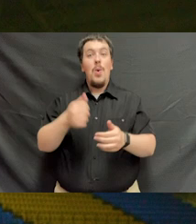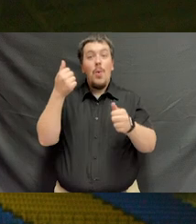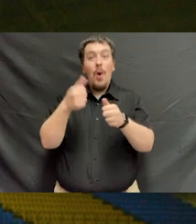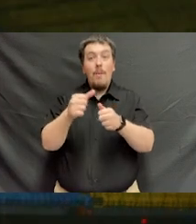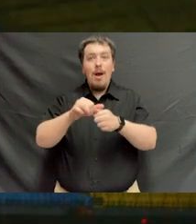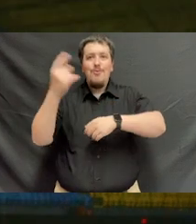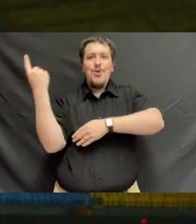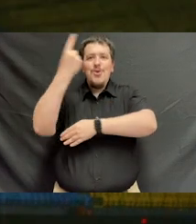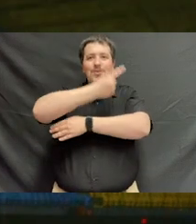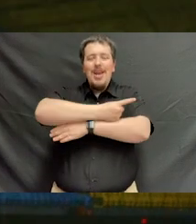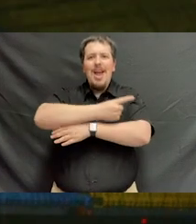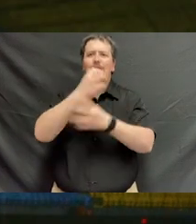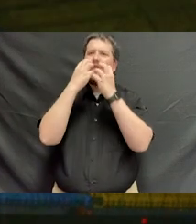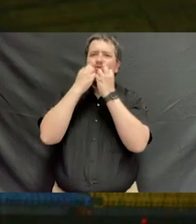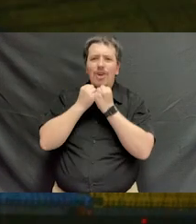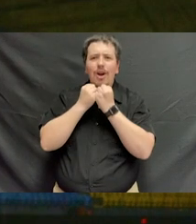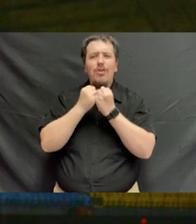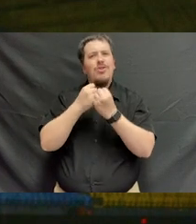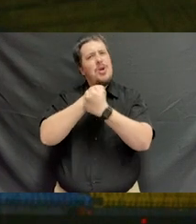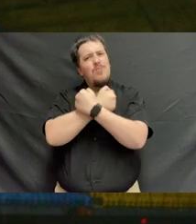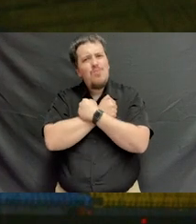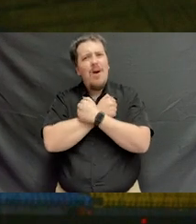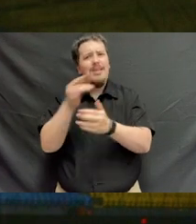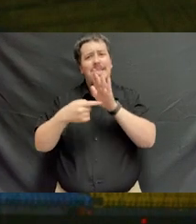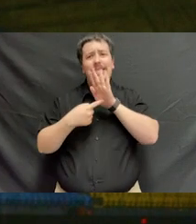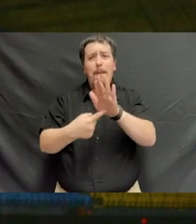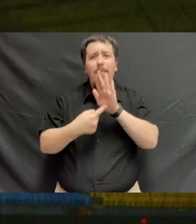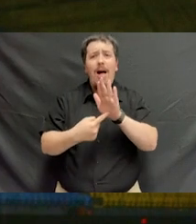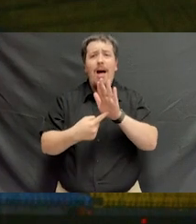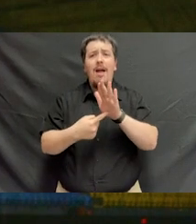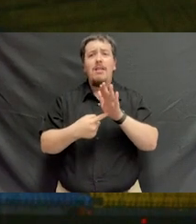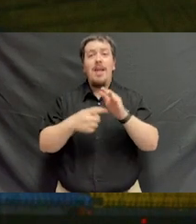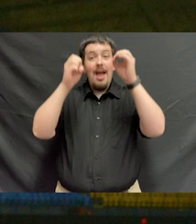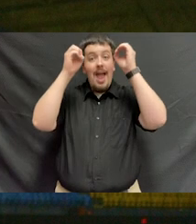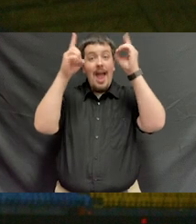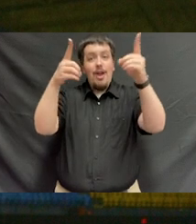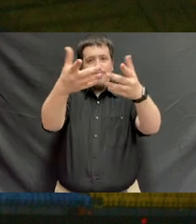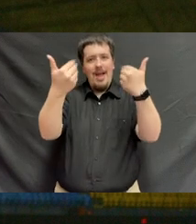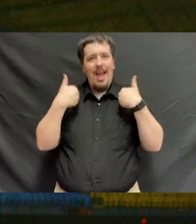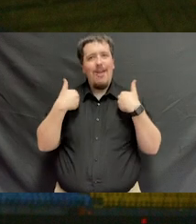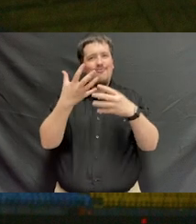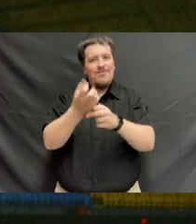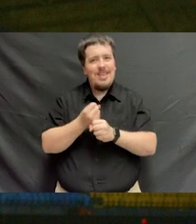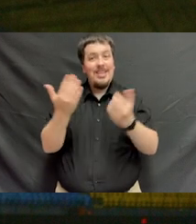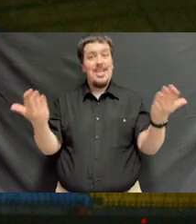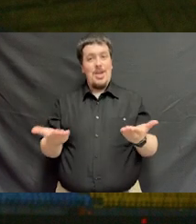Remember this day, cherish it, embrace what it symbolizes. The education you have received here